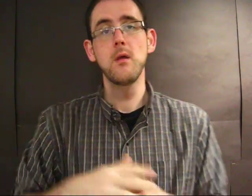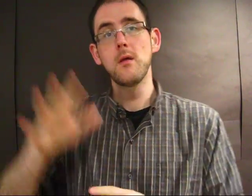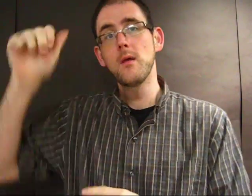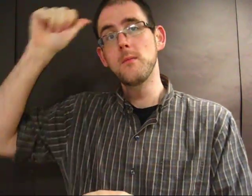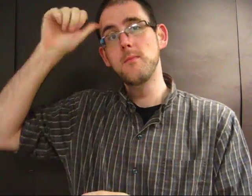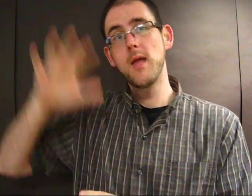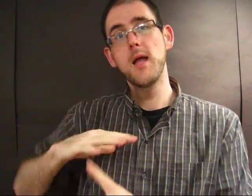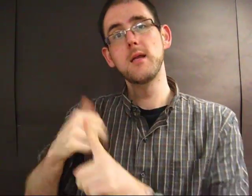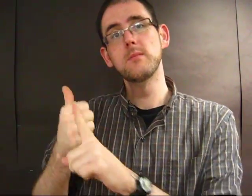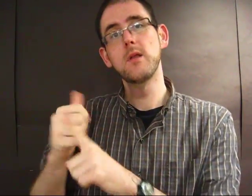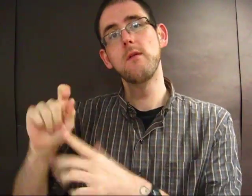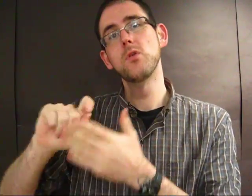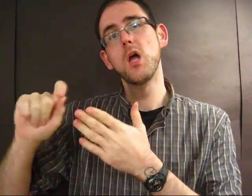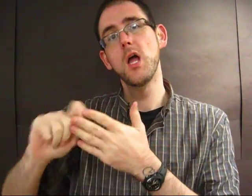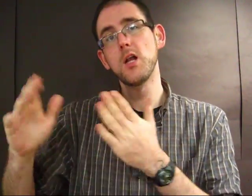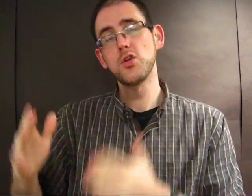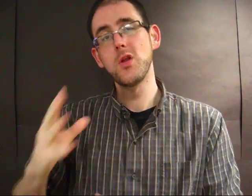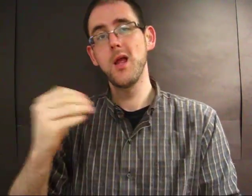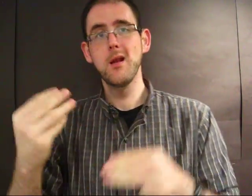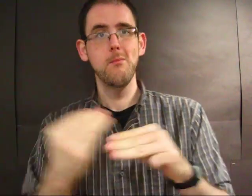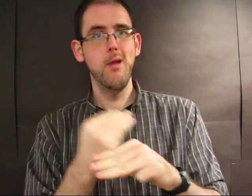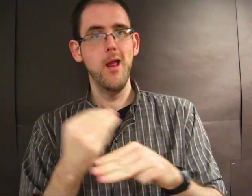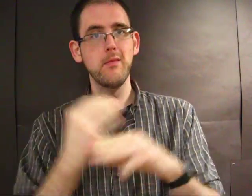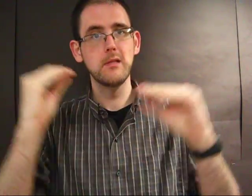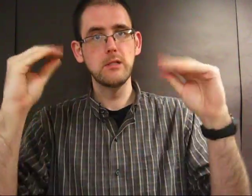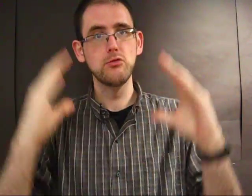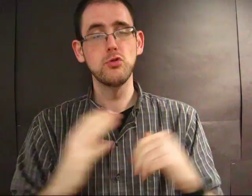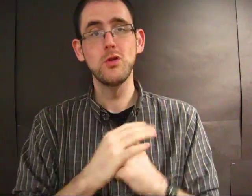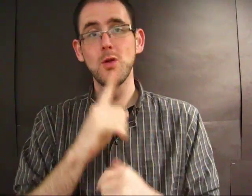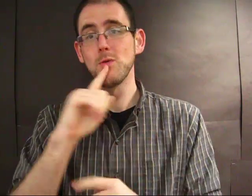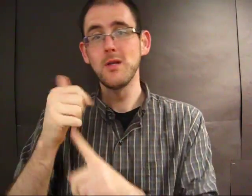Now, the young man is a writer and math teacher.